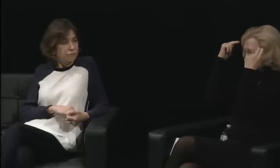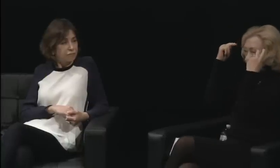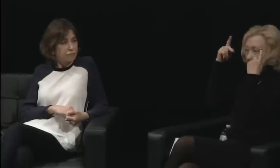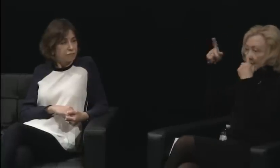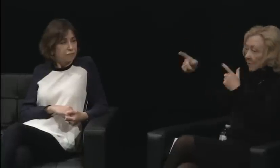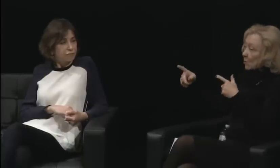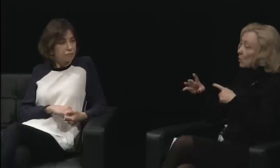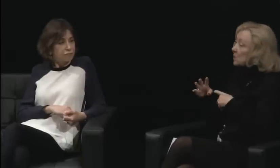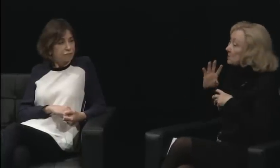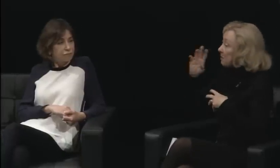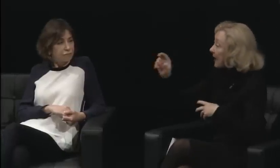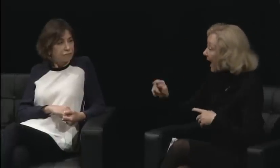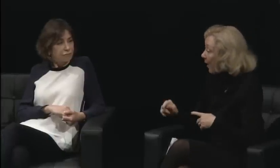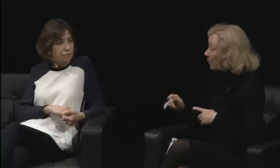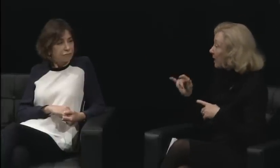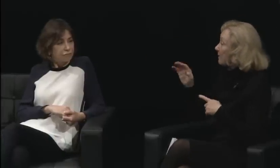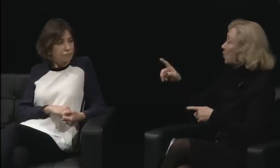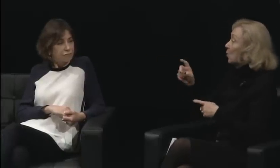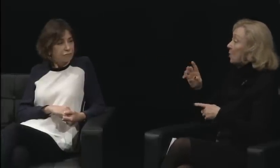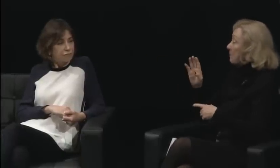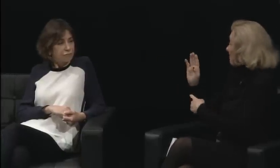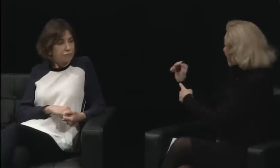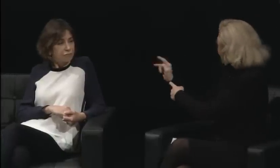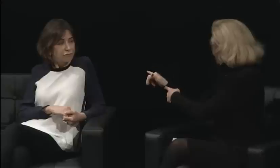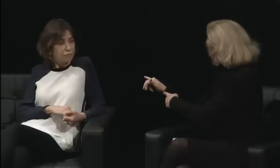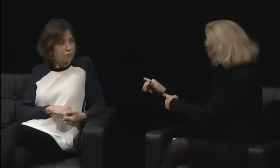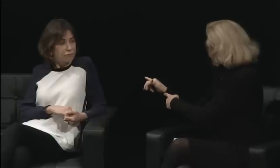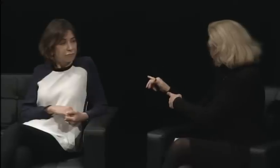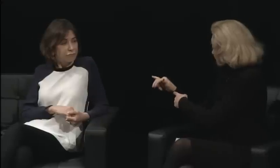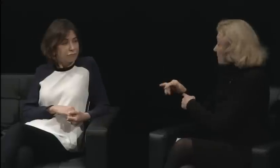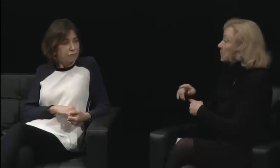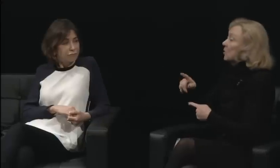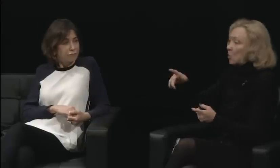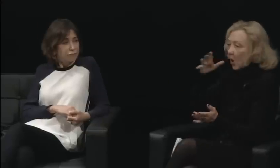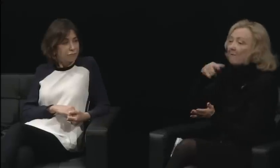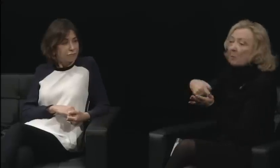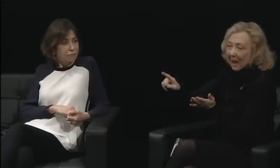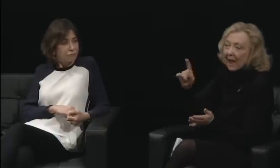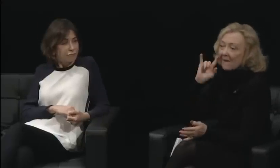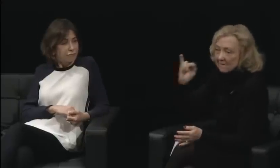what was their role and place at that time? They were there in a cooperative and supportive way.